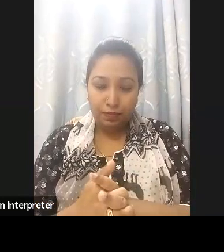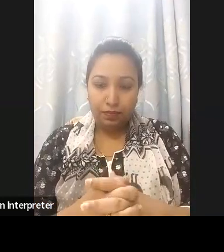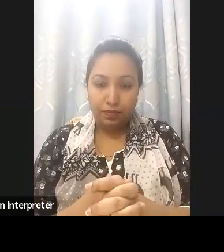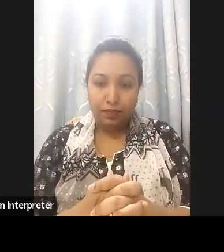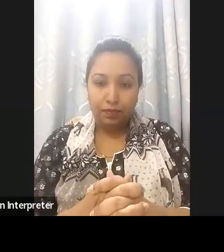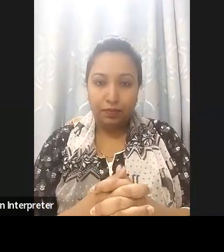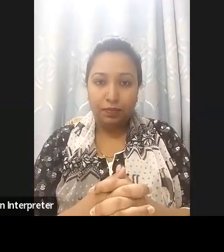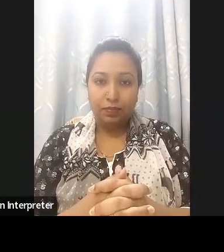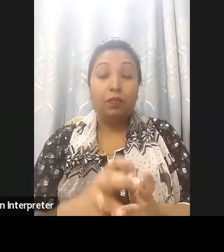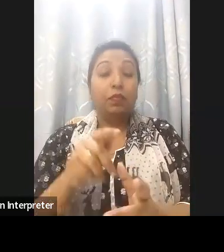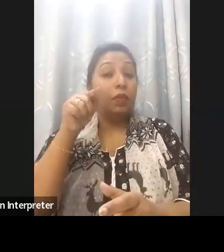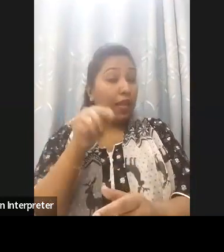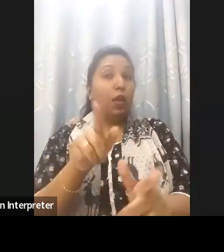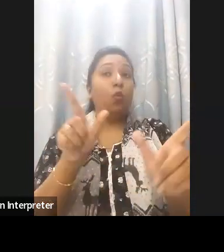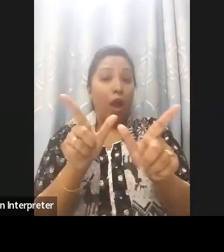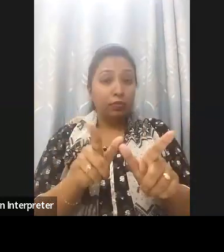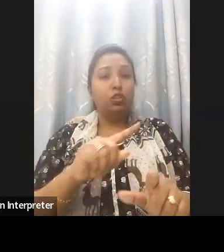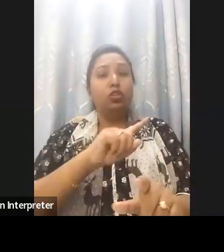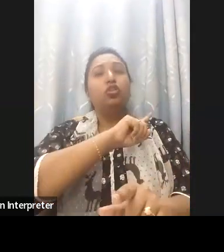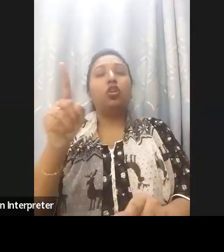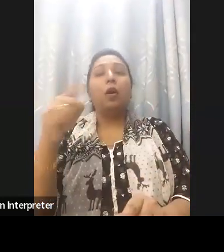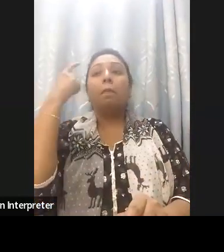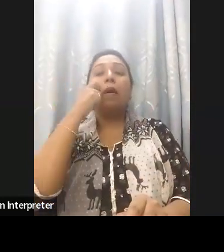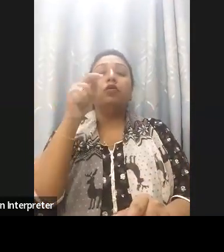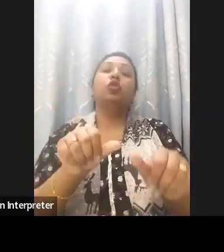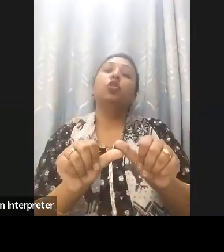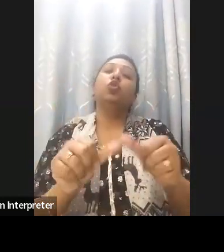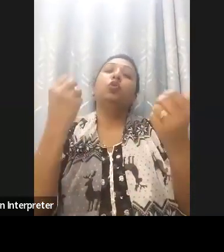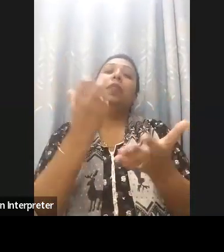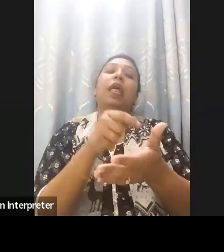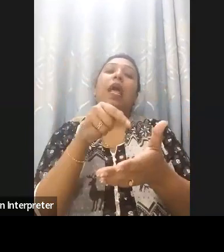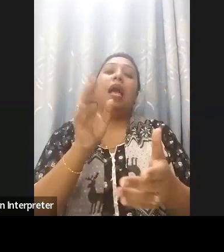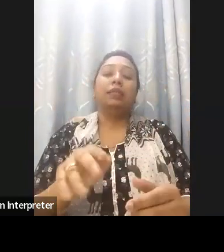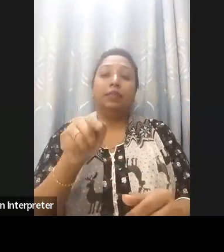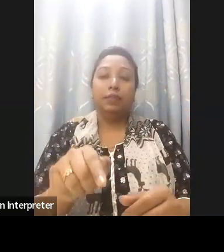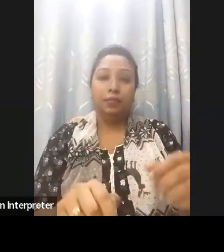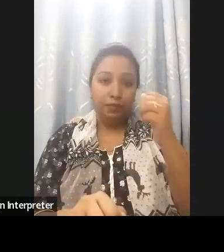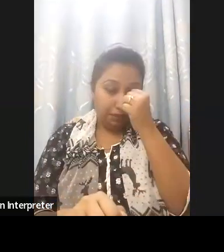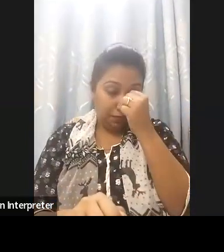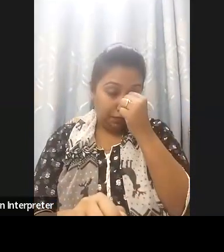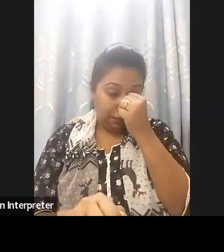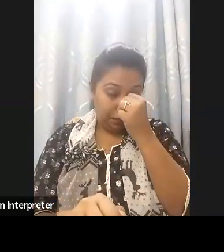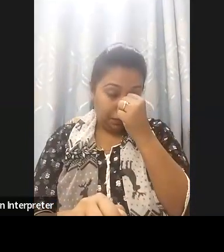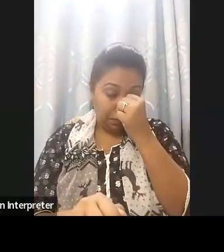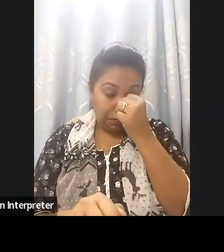including disabled. In terms of digital accessibility for visual visibility the government has